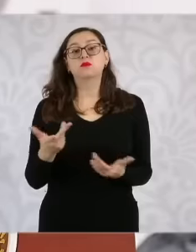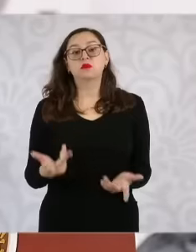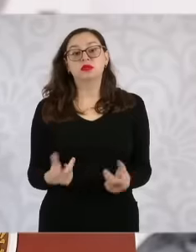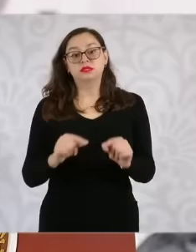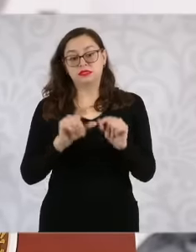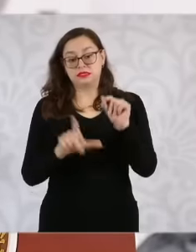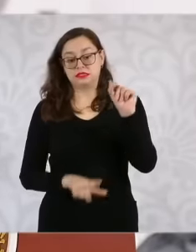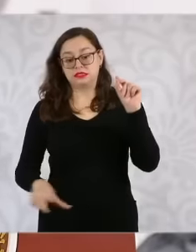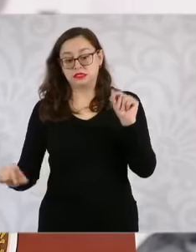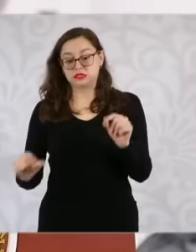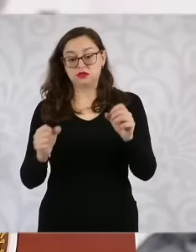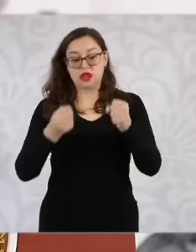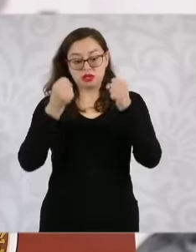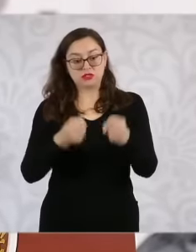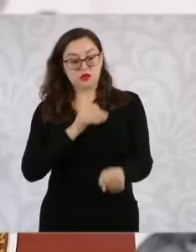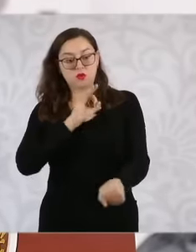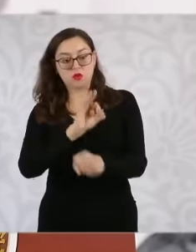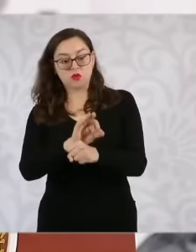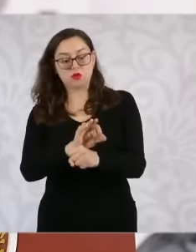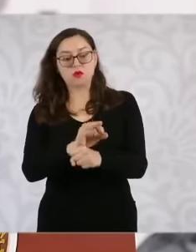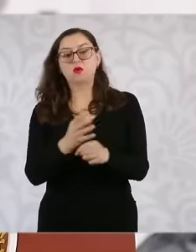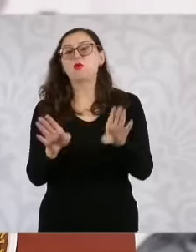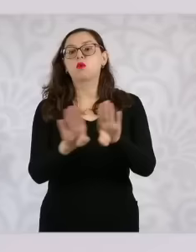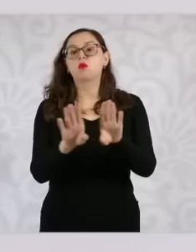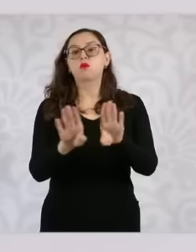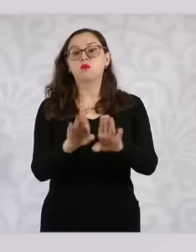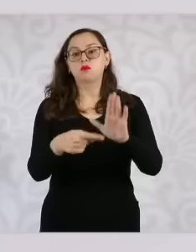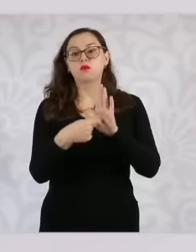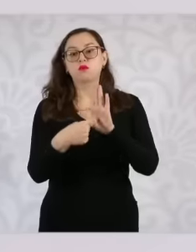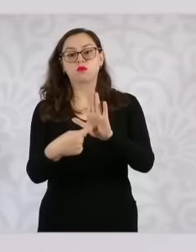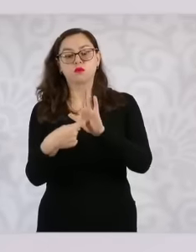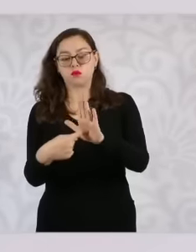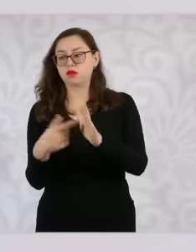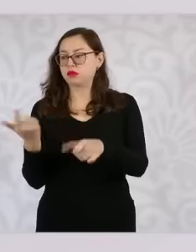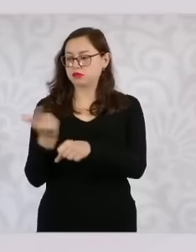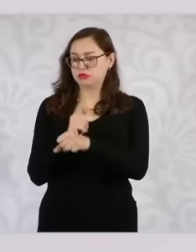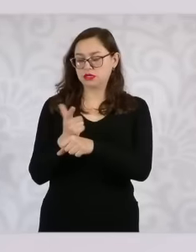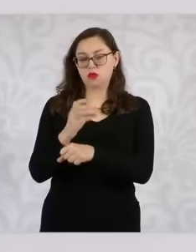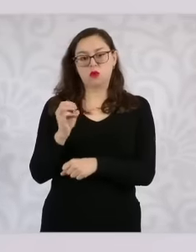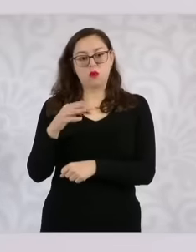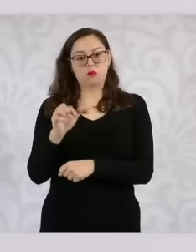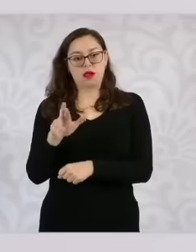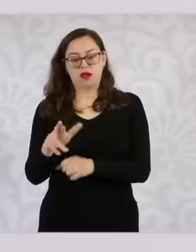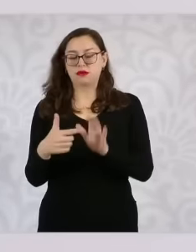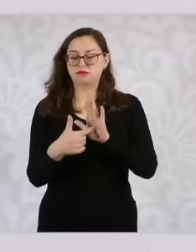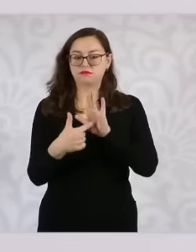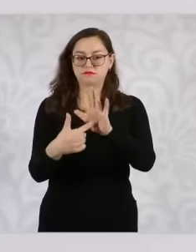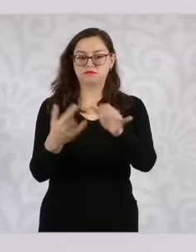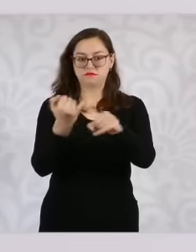that will be presented by Mr. Omar García Harfuch and at the end after the